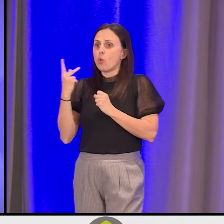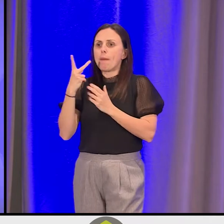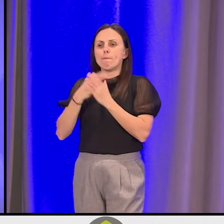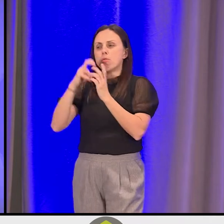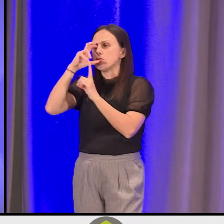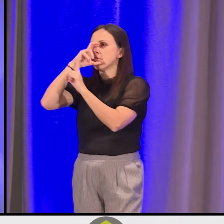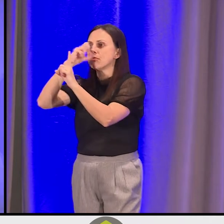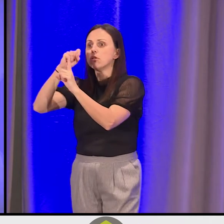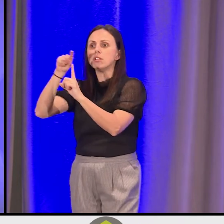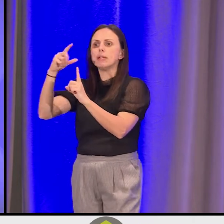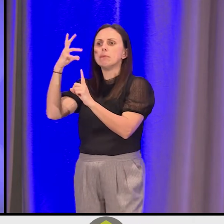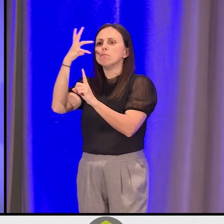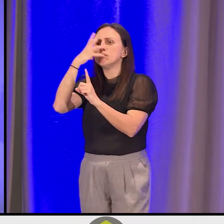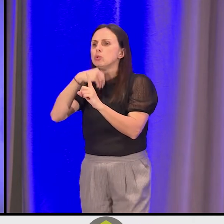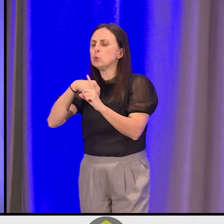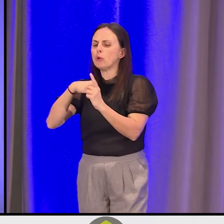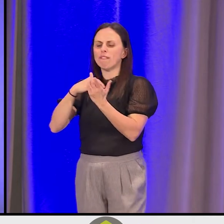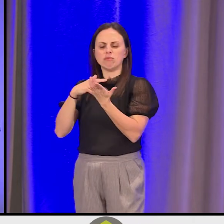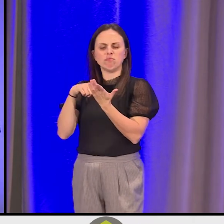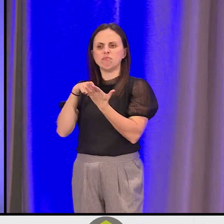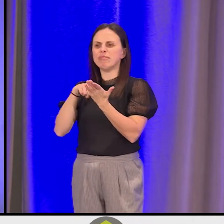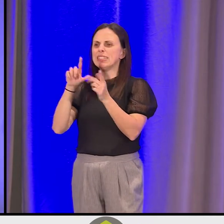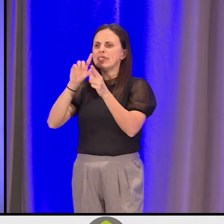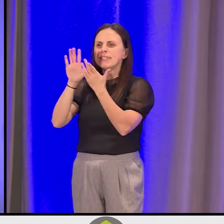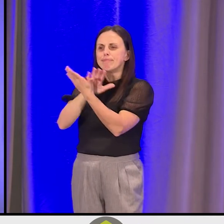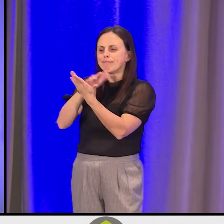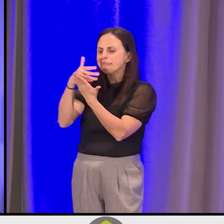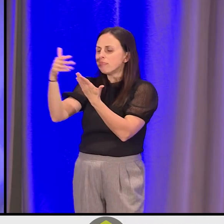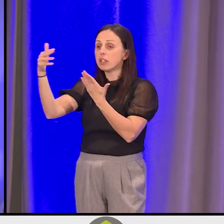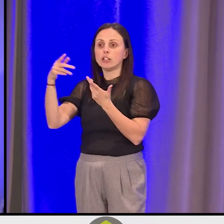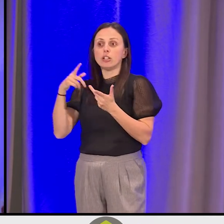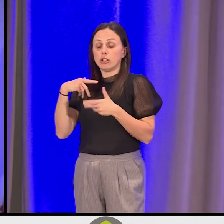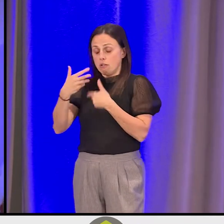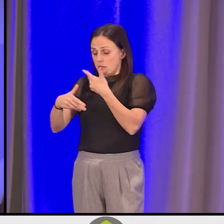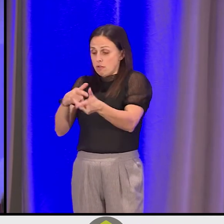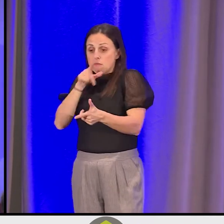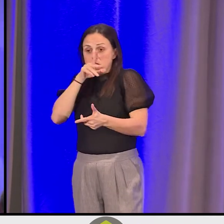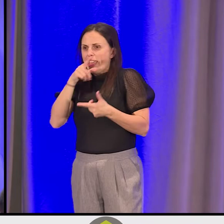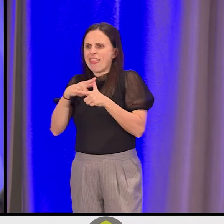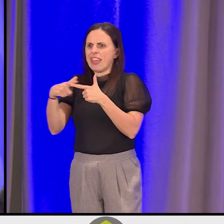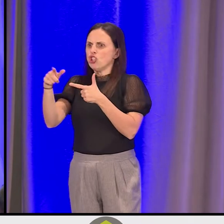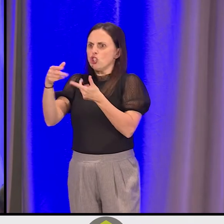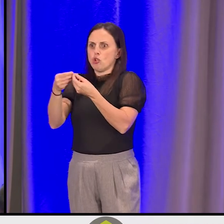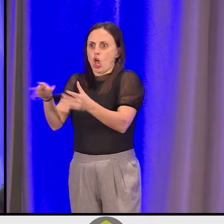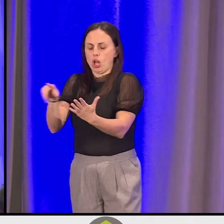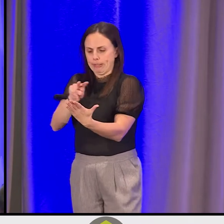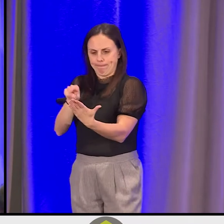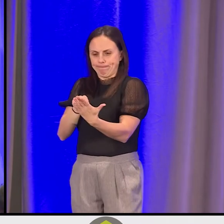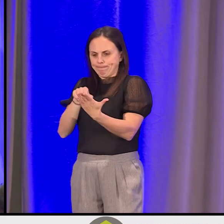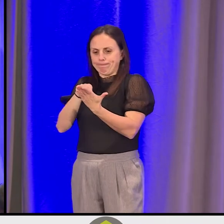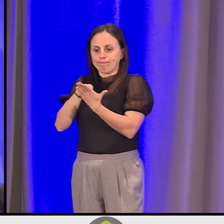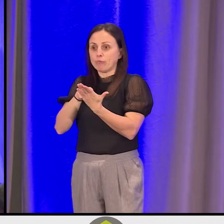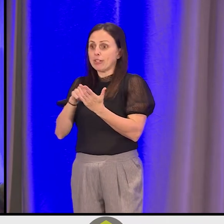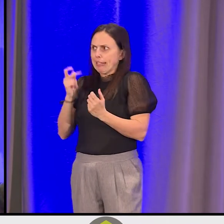She had a beautiful stack of -- speech, and she got lost in the middle. And we could see it because we were part of the event, and she's moving through it.